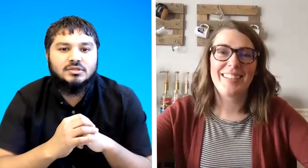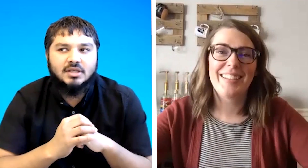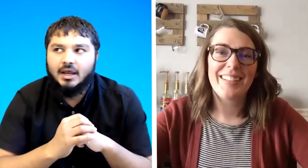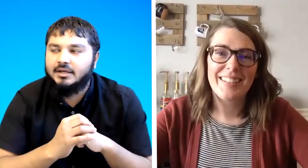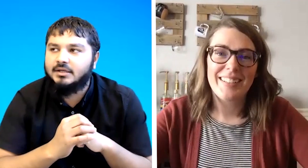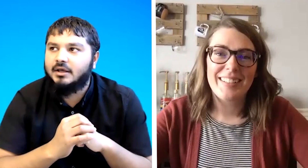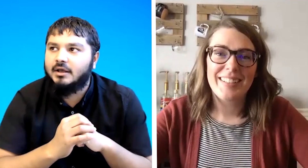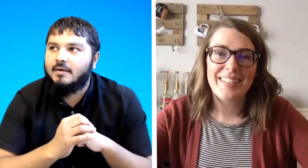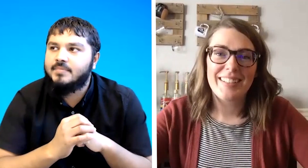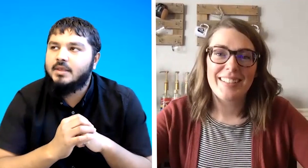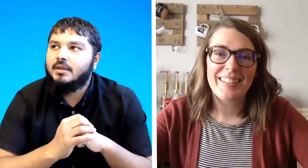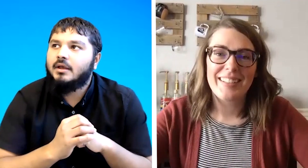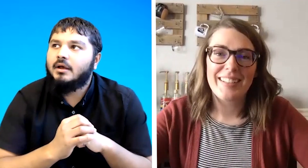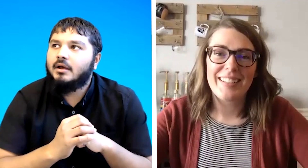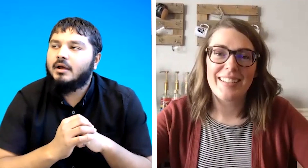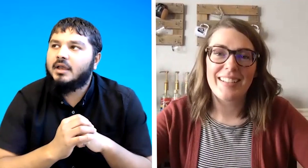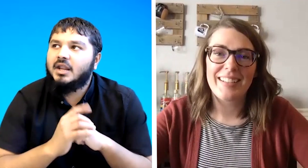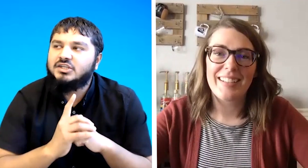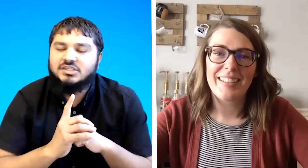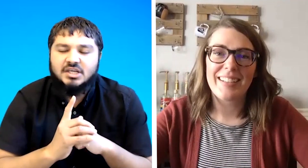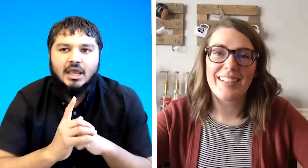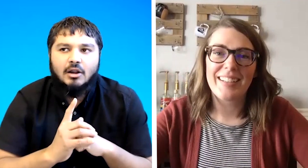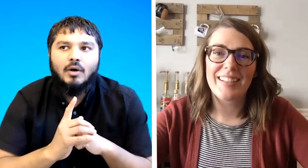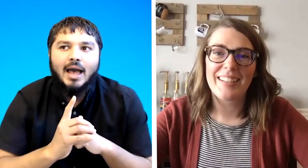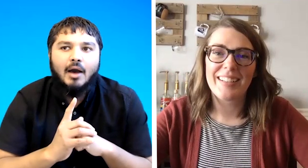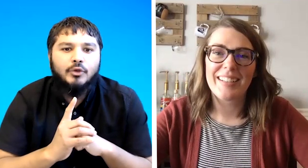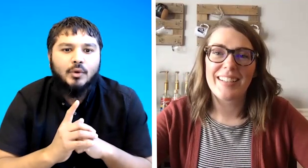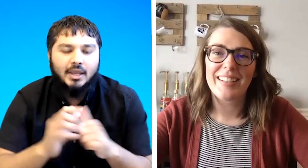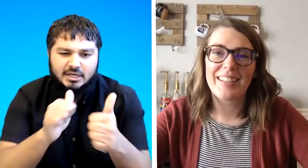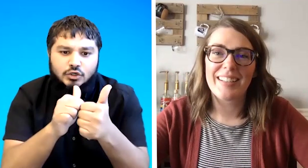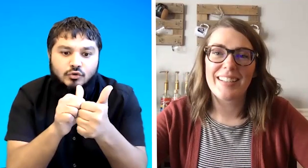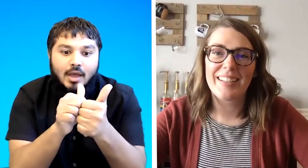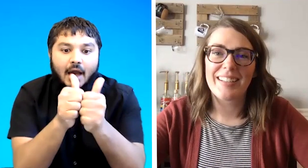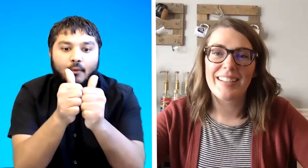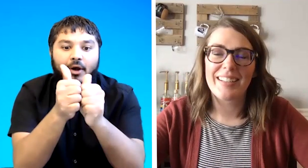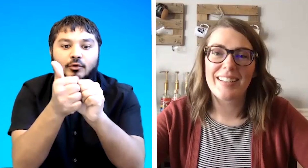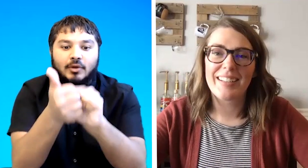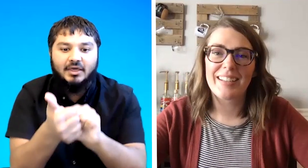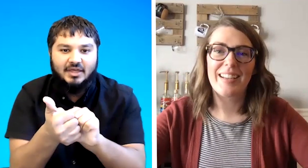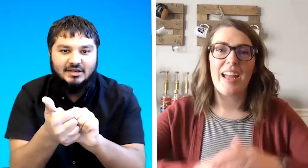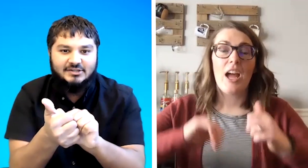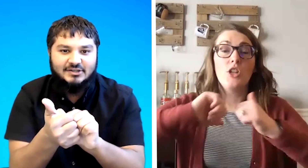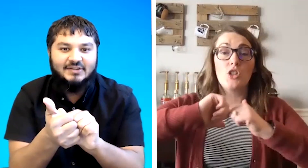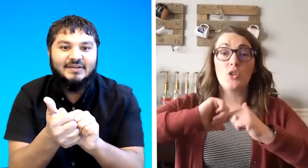signed um uh can i just check hello how are you again did you do how are you like that so you can